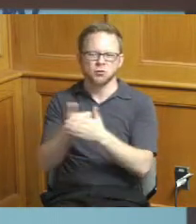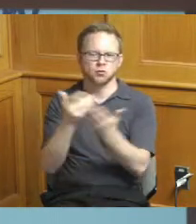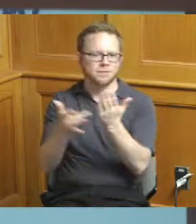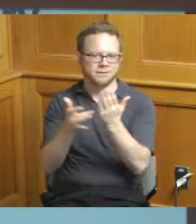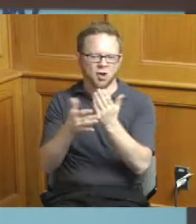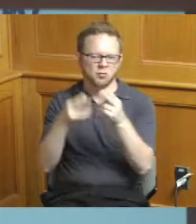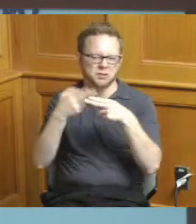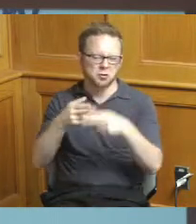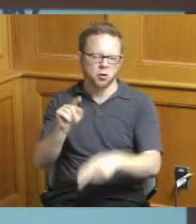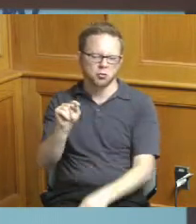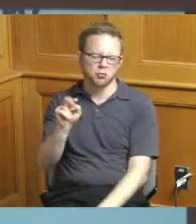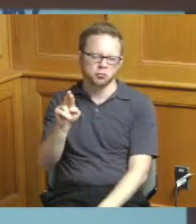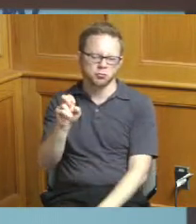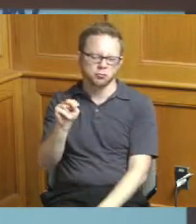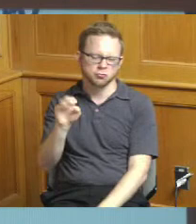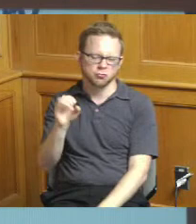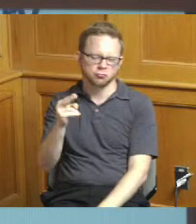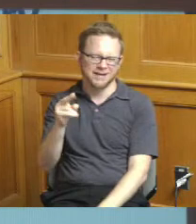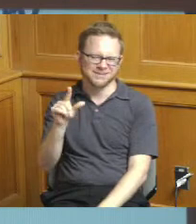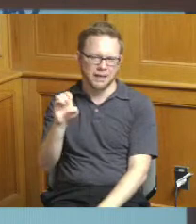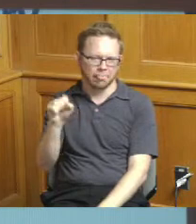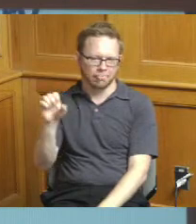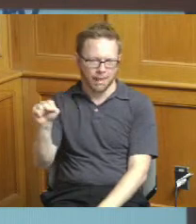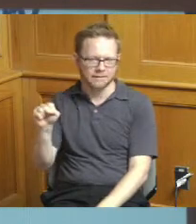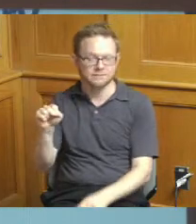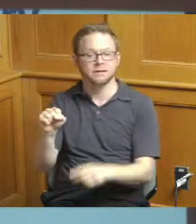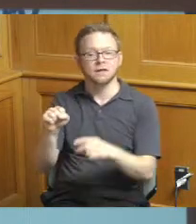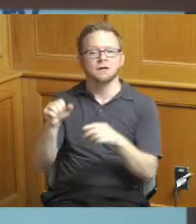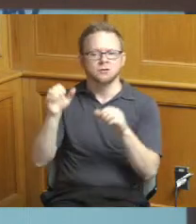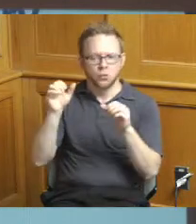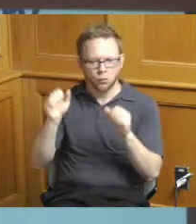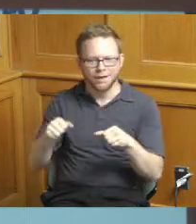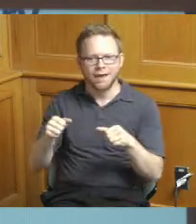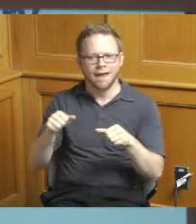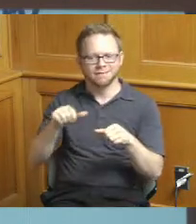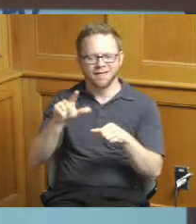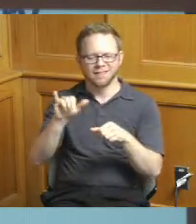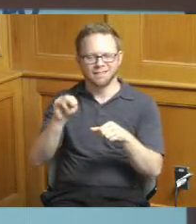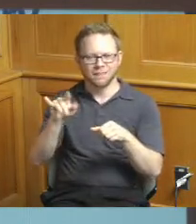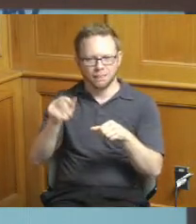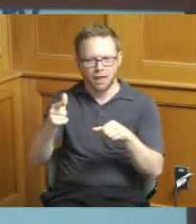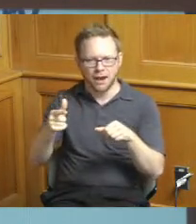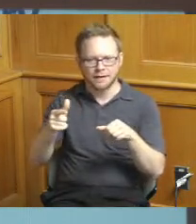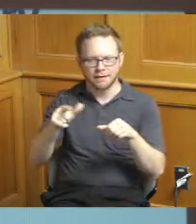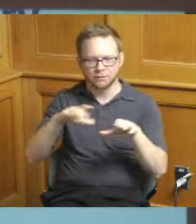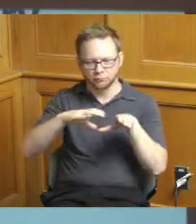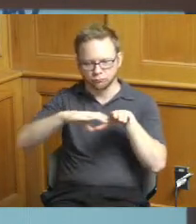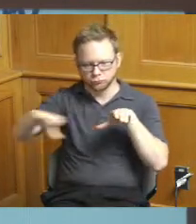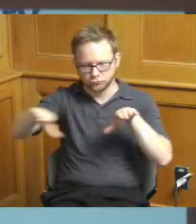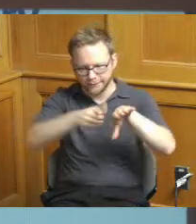in and we can reline our sewers and you know be able to upgrade them that way so overall